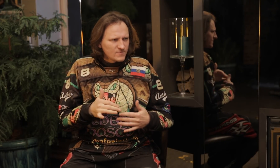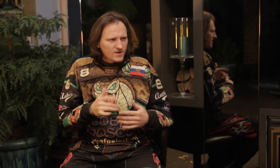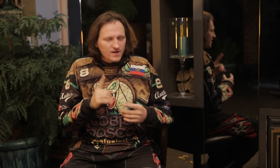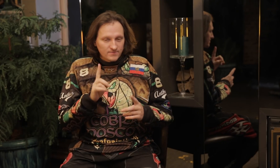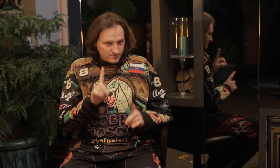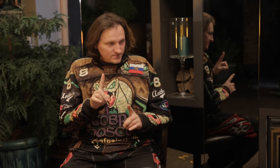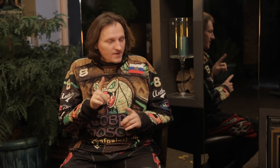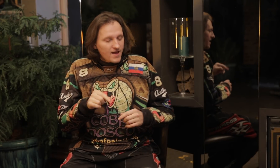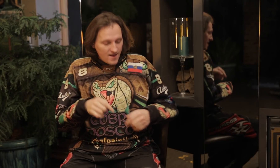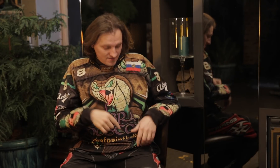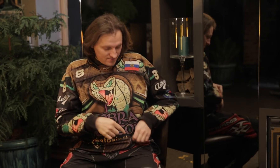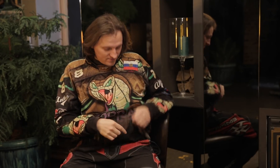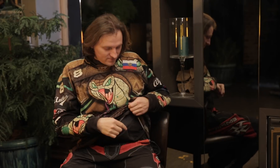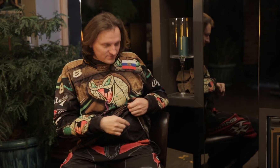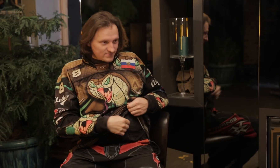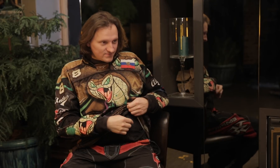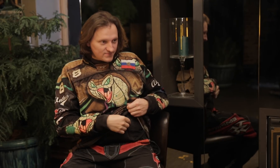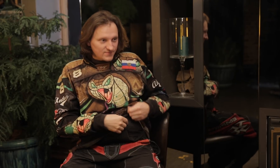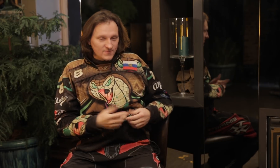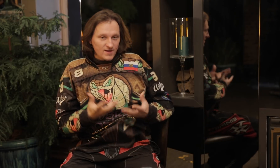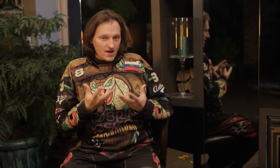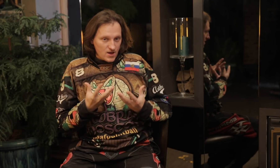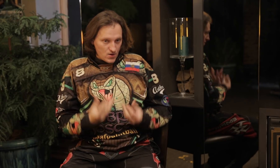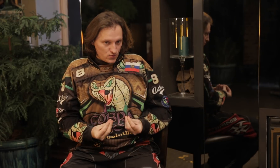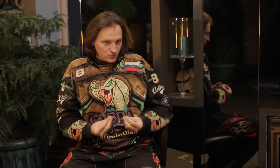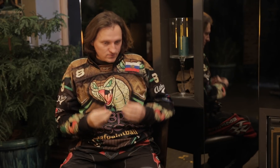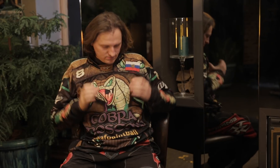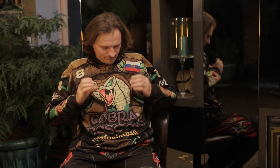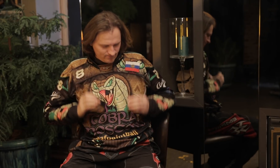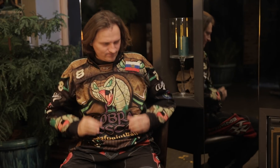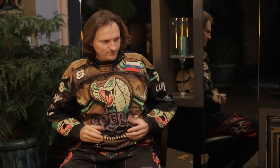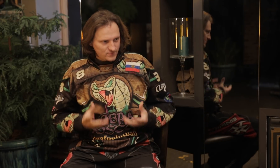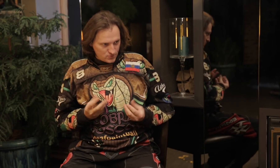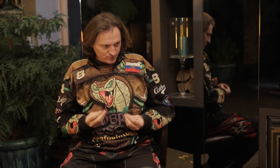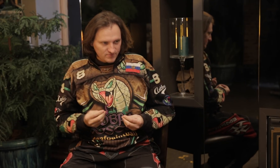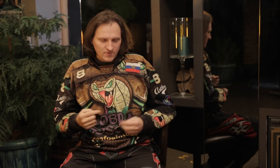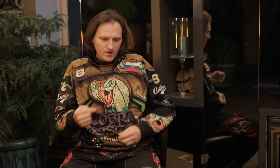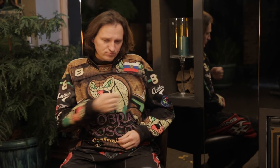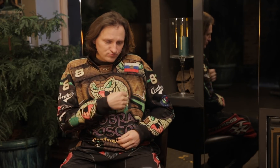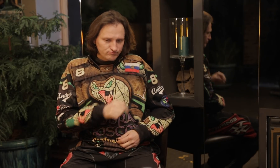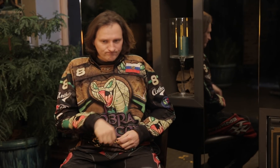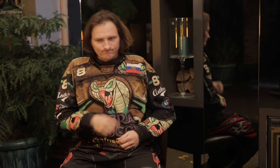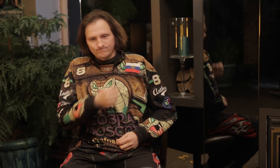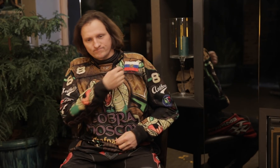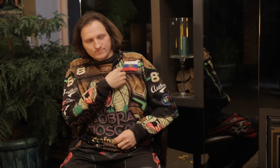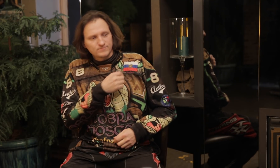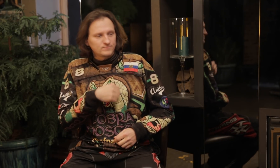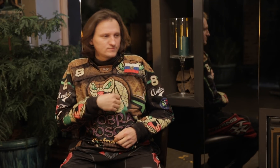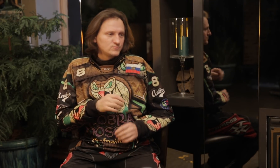If you wear protective clothing, then it doesn't hurt as bad